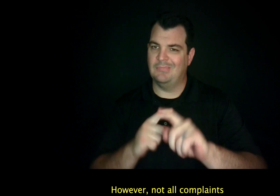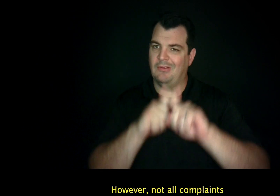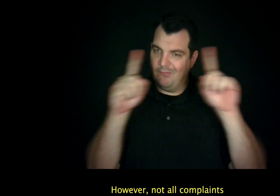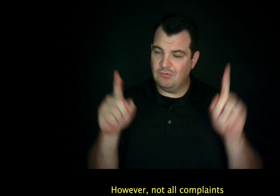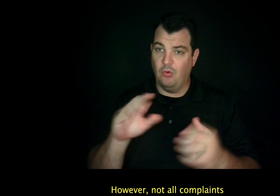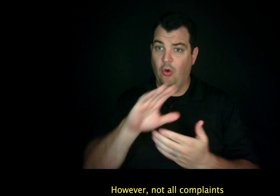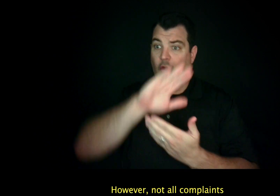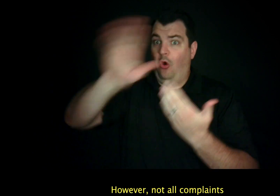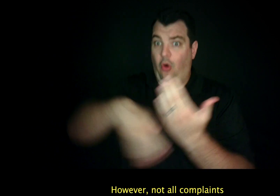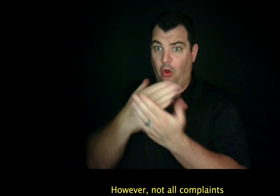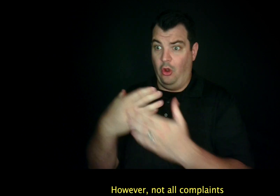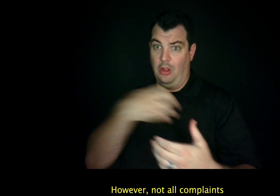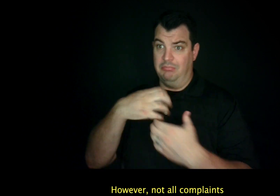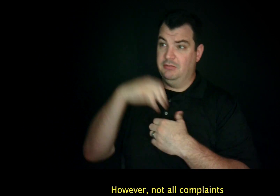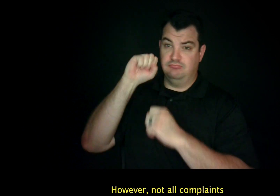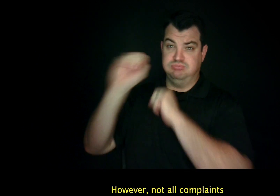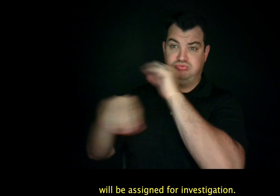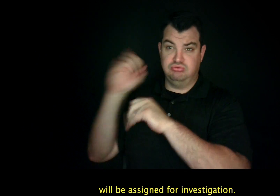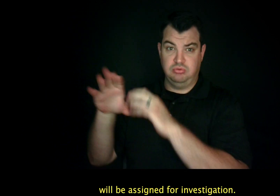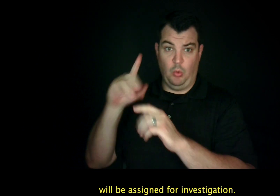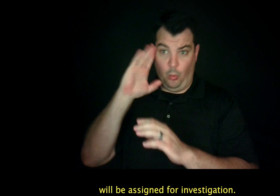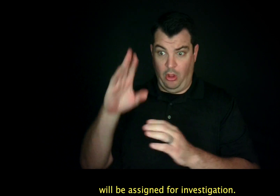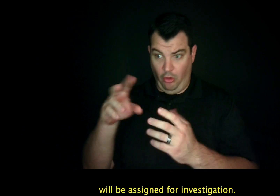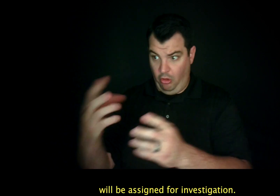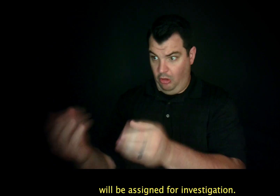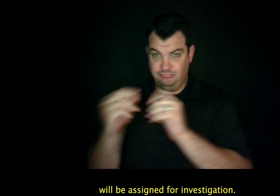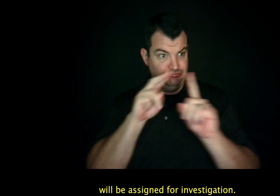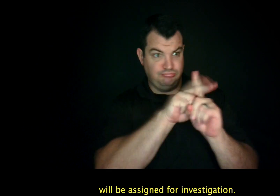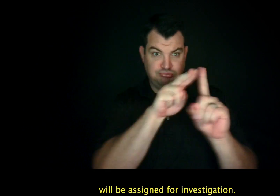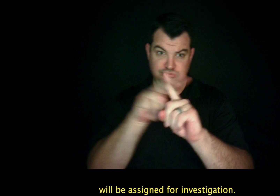However, not all complaints will be assigned for investigation.